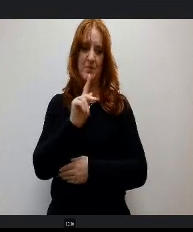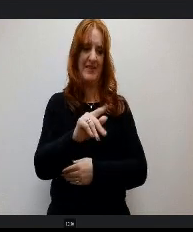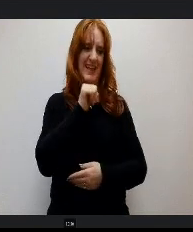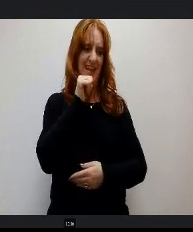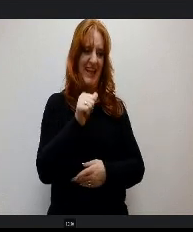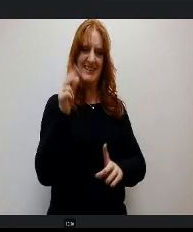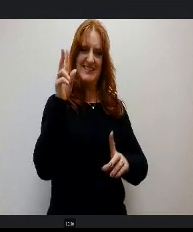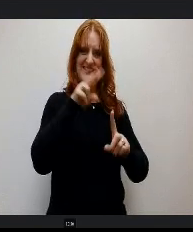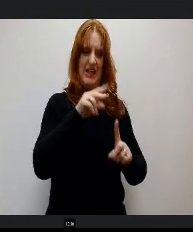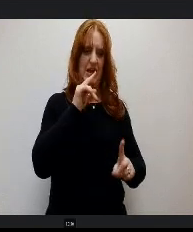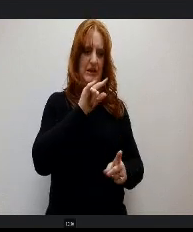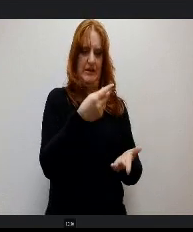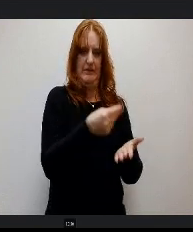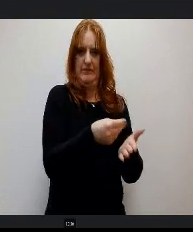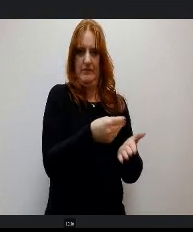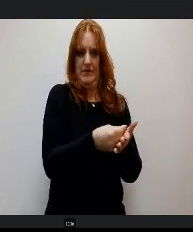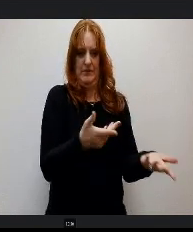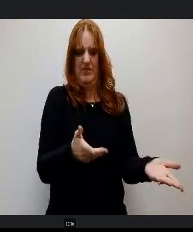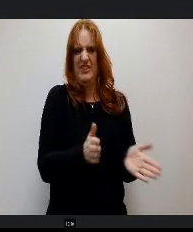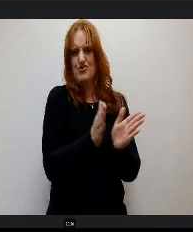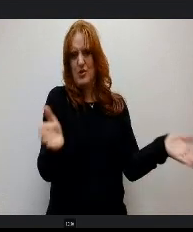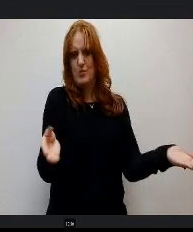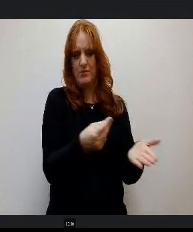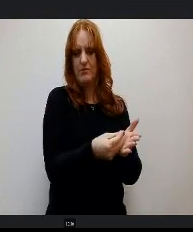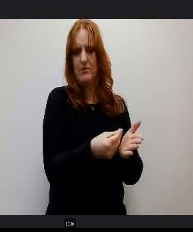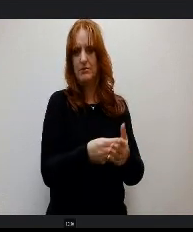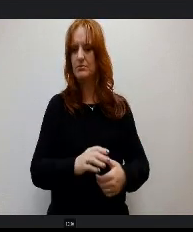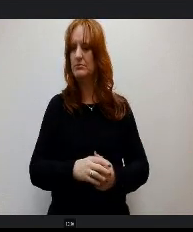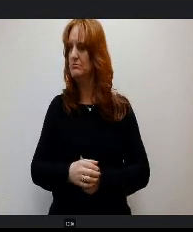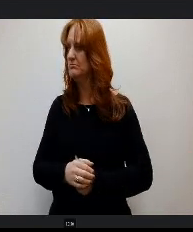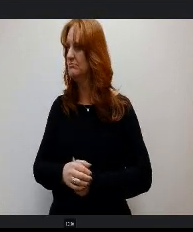und. So we're sitting in a good position. Excellent. Thank you so much for doing that.